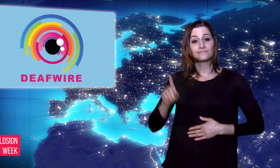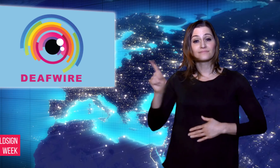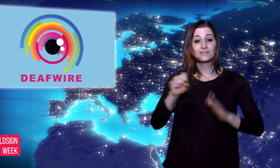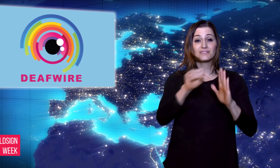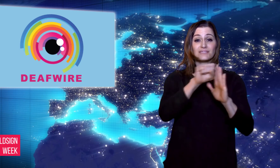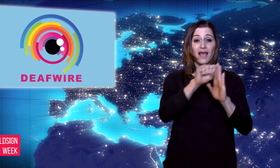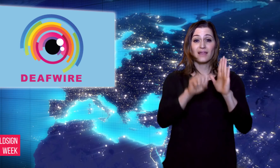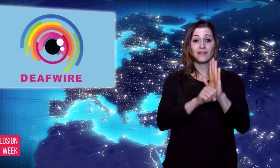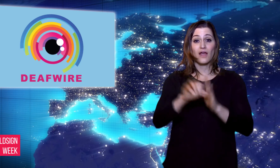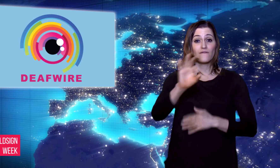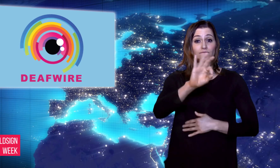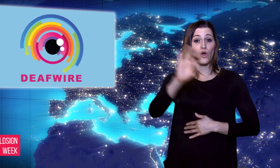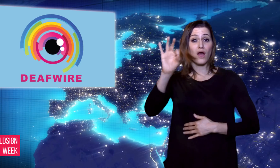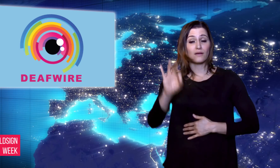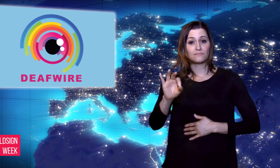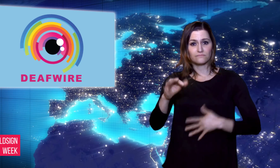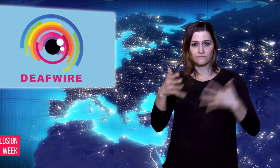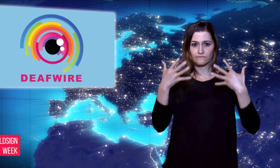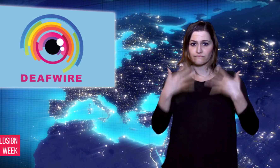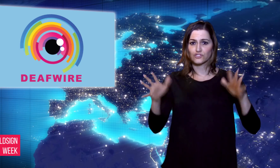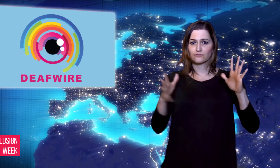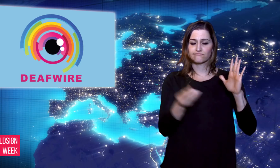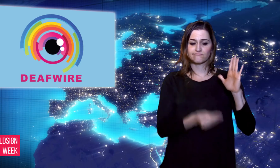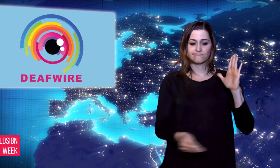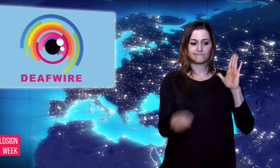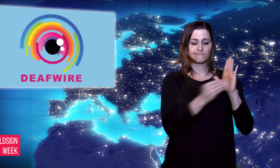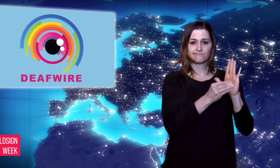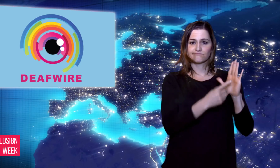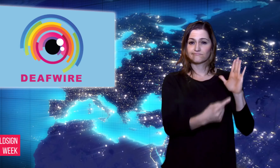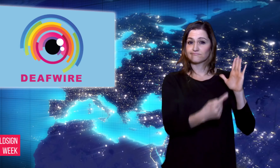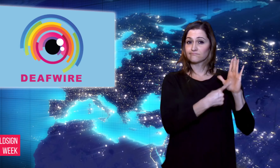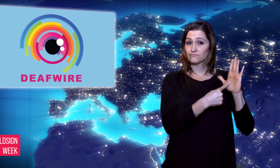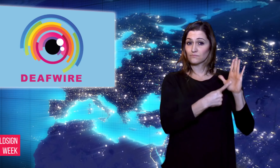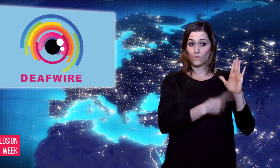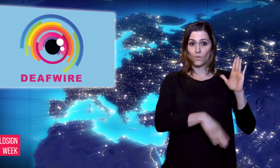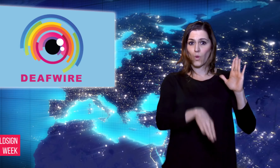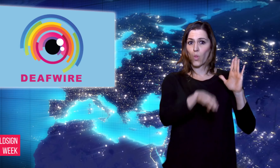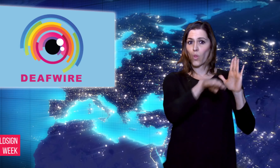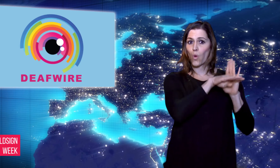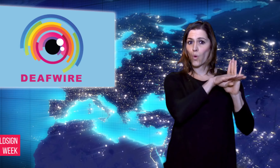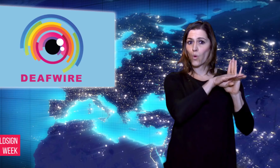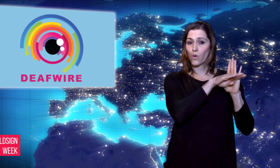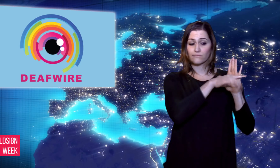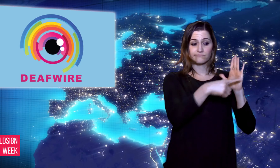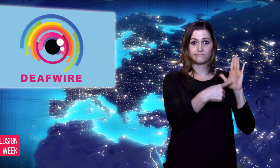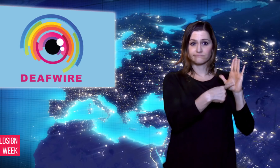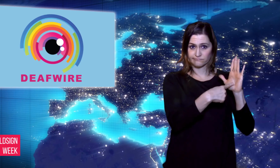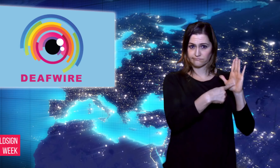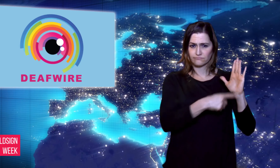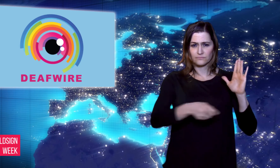Florida passed a law requiring use of